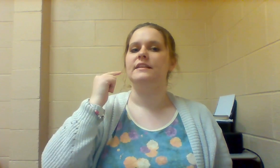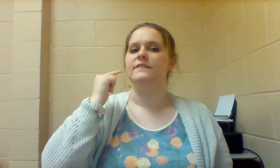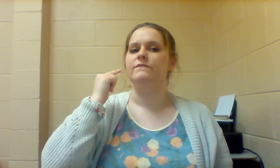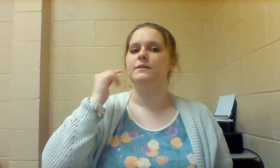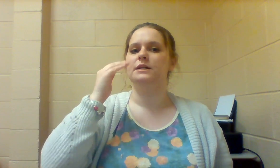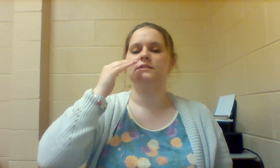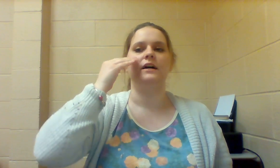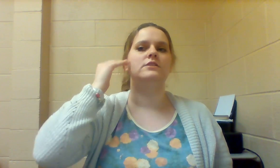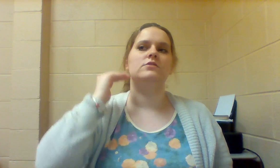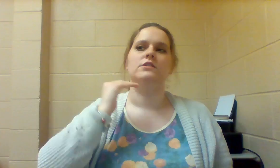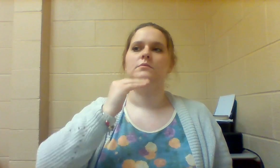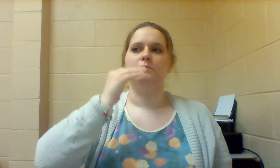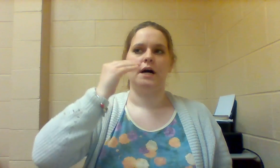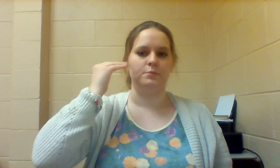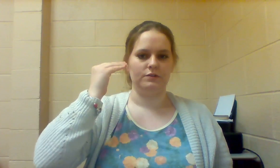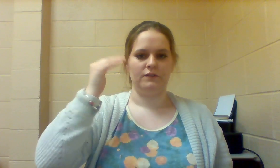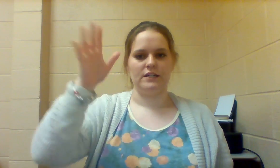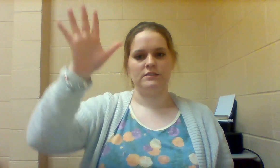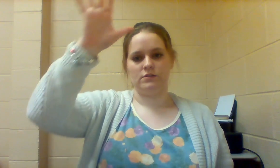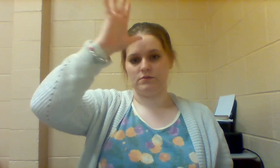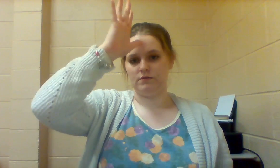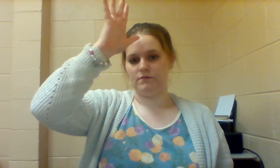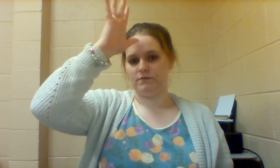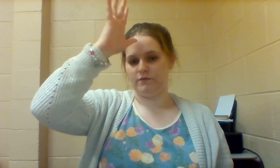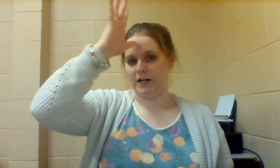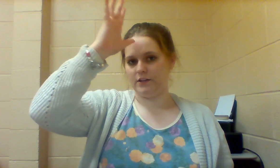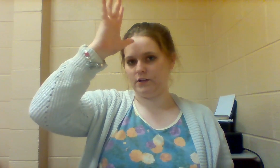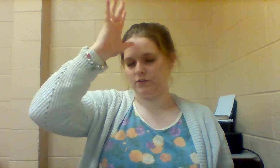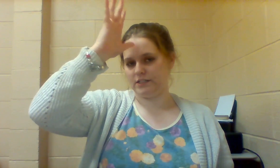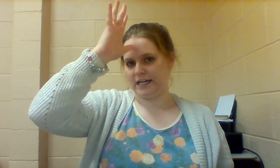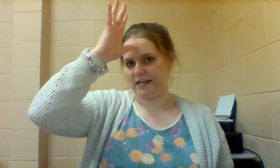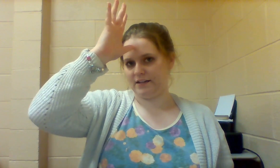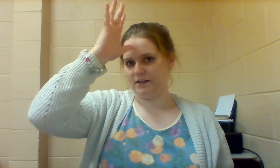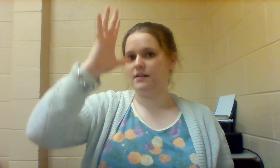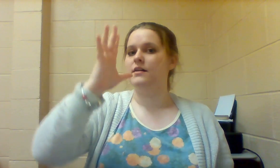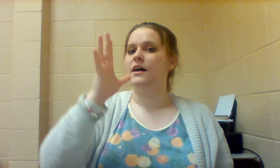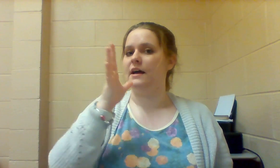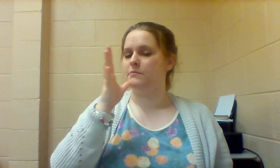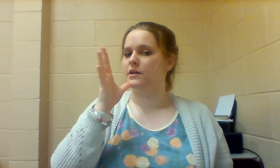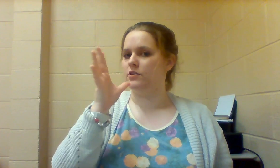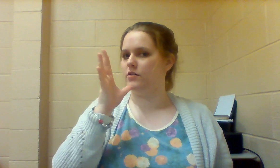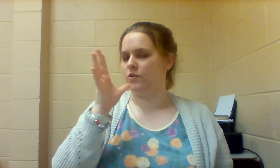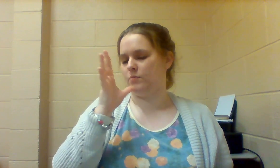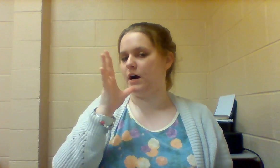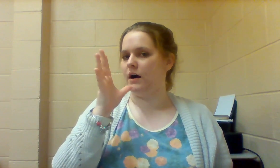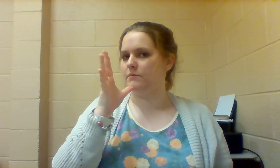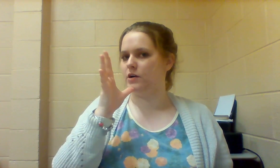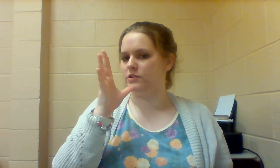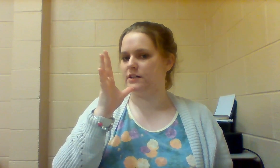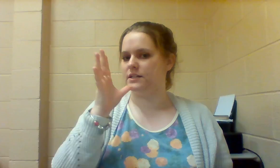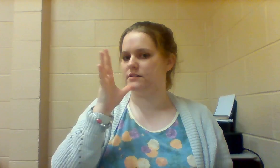and the female signs are near the bottom of the face so FATHER or DAD and MOTHER or MOM are down here